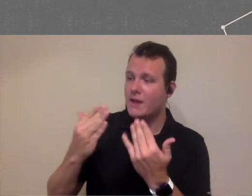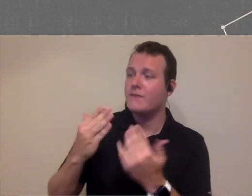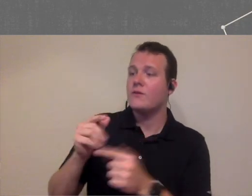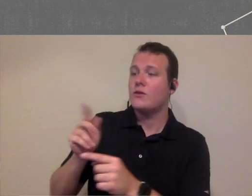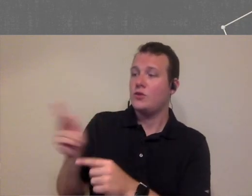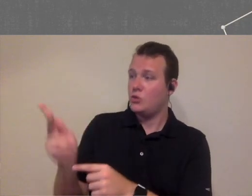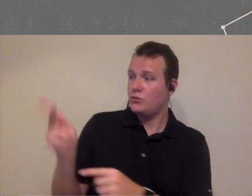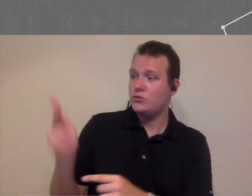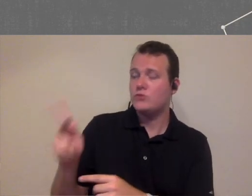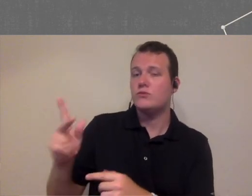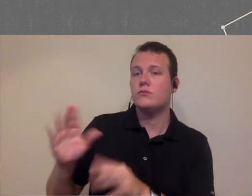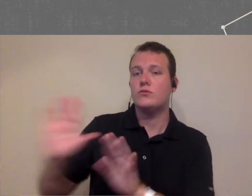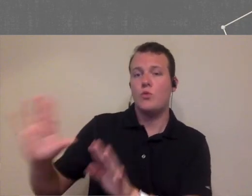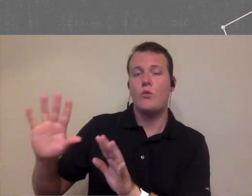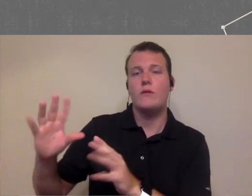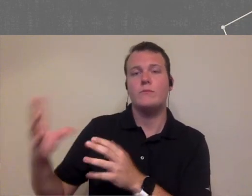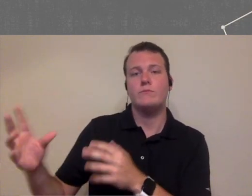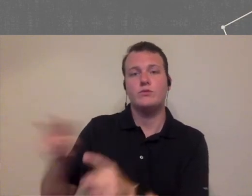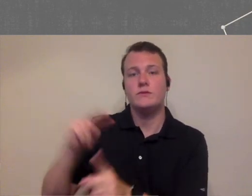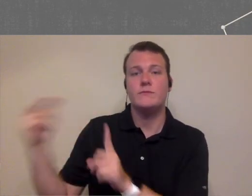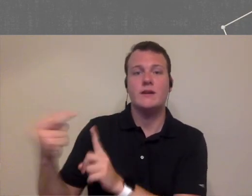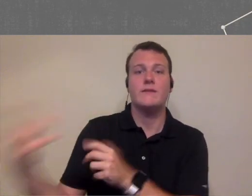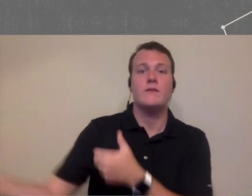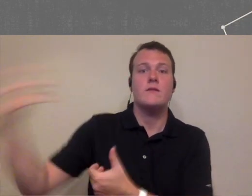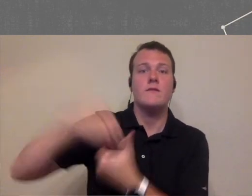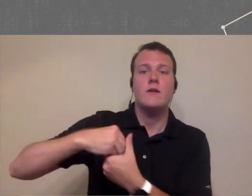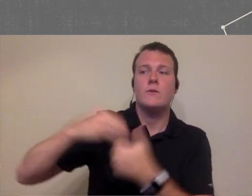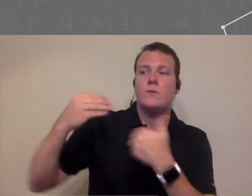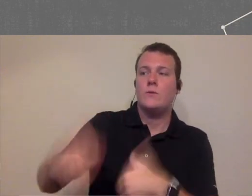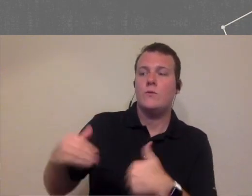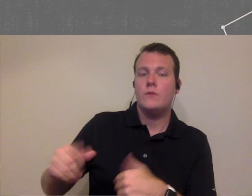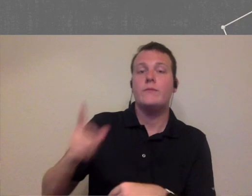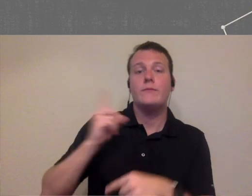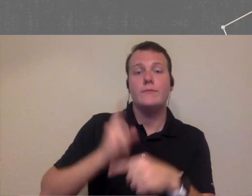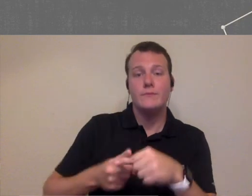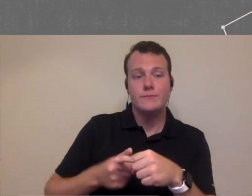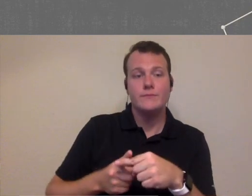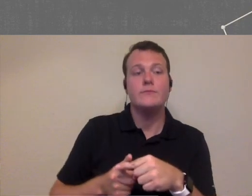this great insight tonight but I have also connected people with those